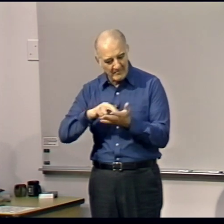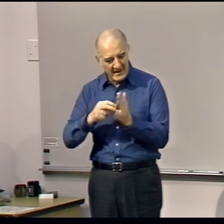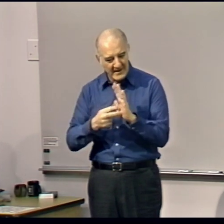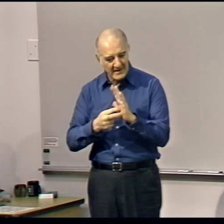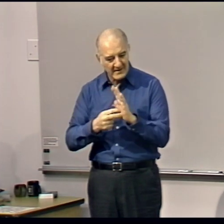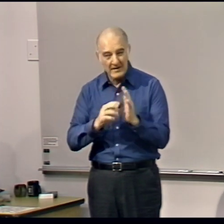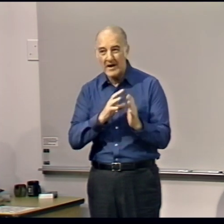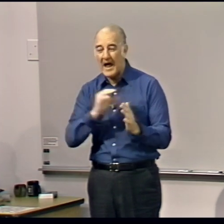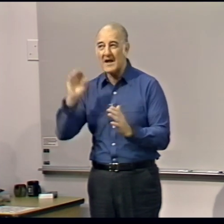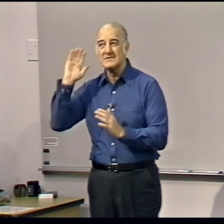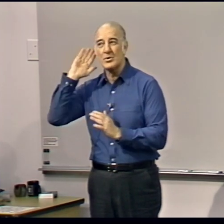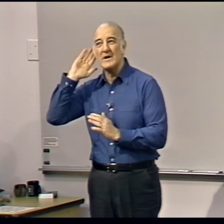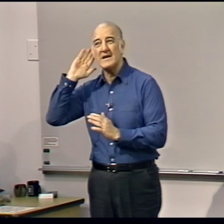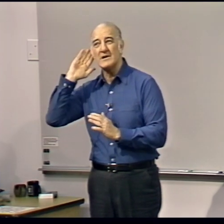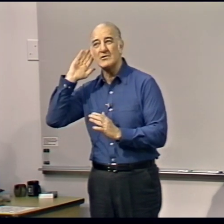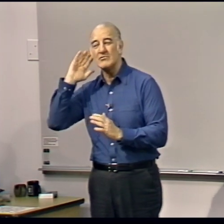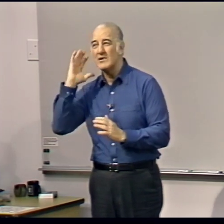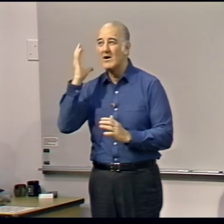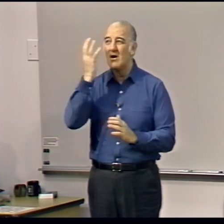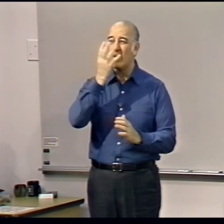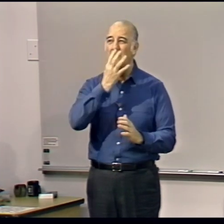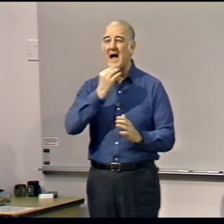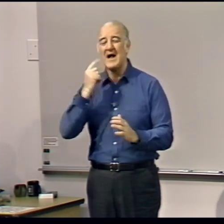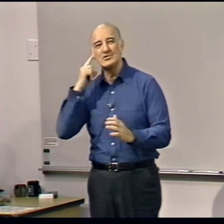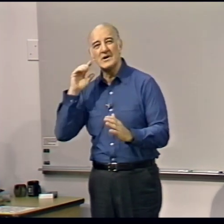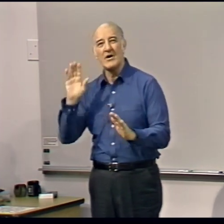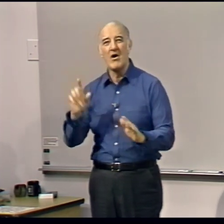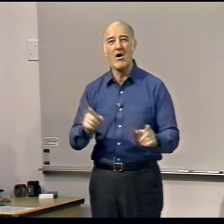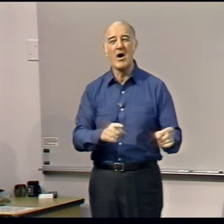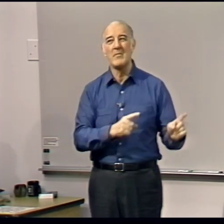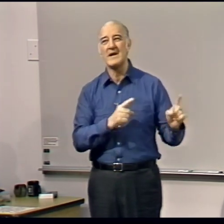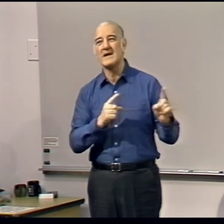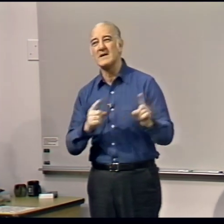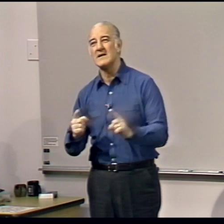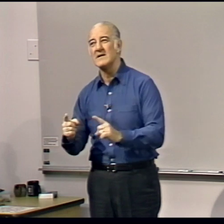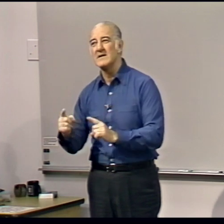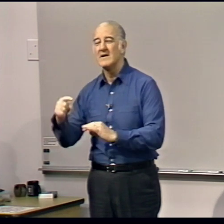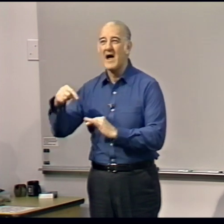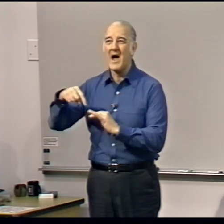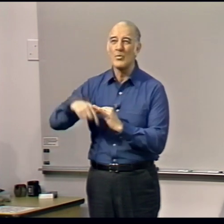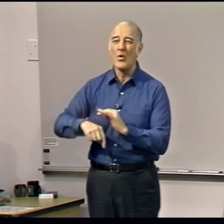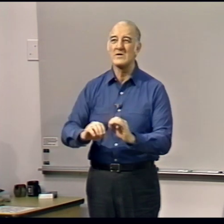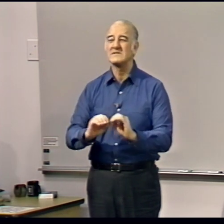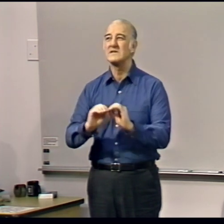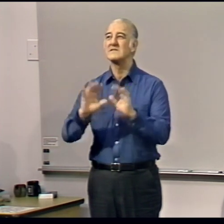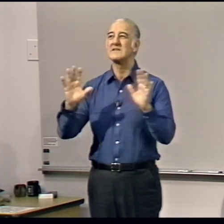And to hear a magic harmony at once sincere